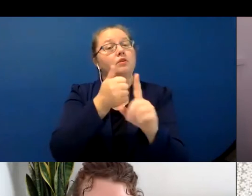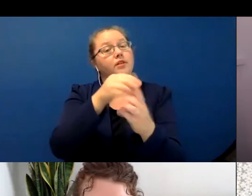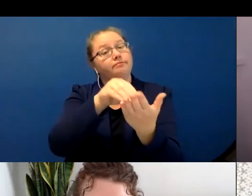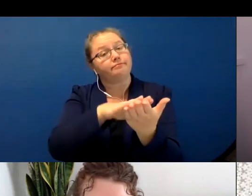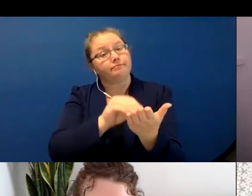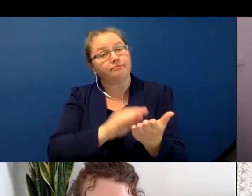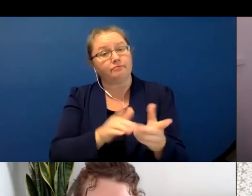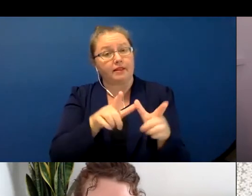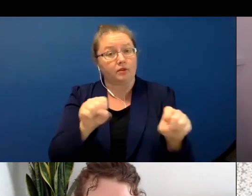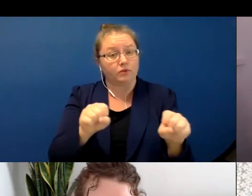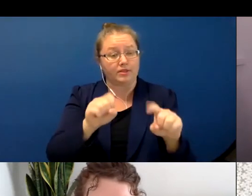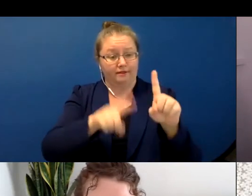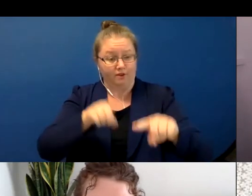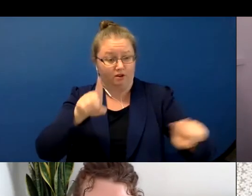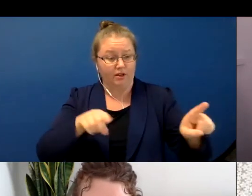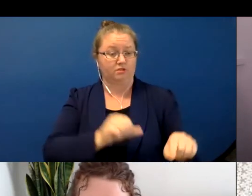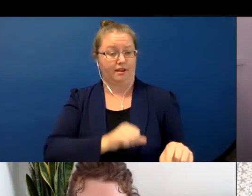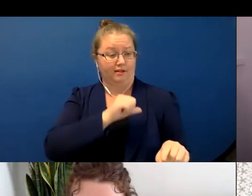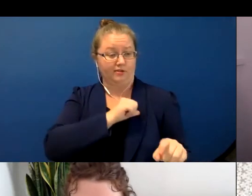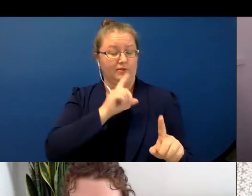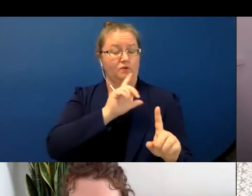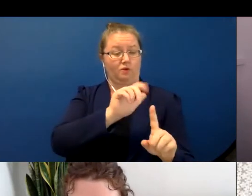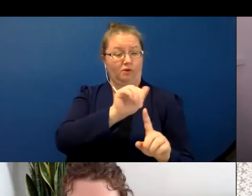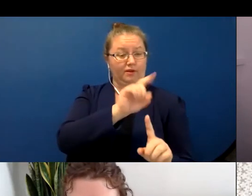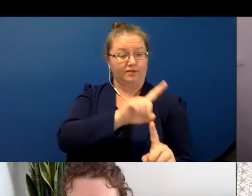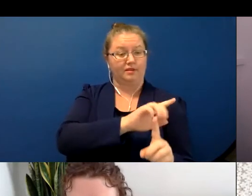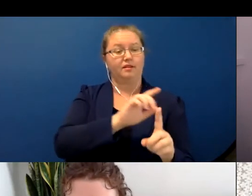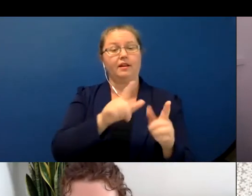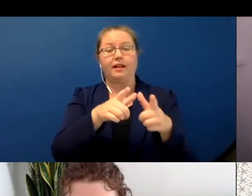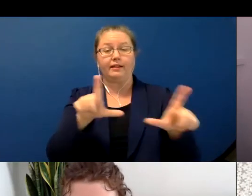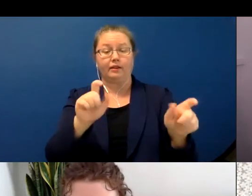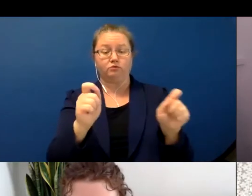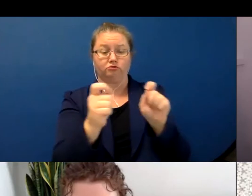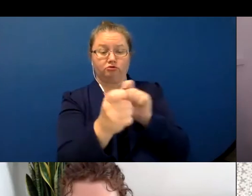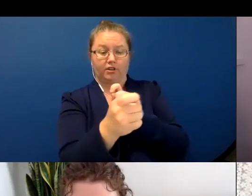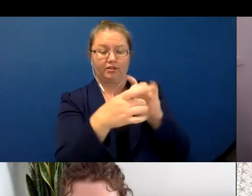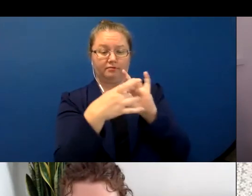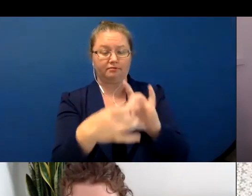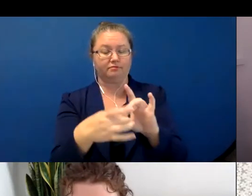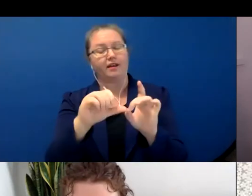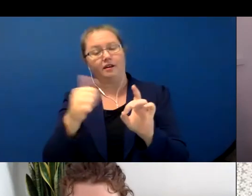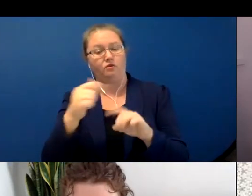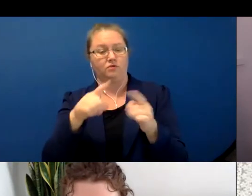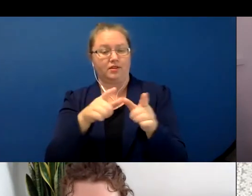attitudes about variation and ASL and on language change in related sign languages. Jalon Begay